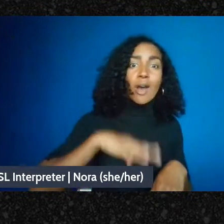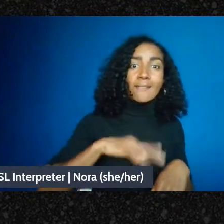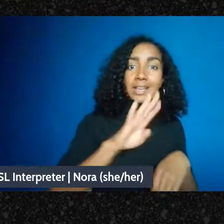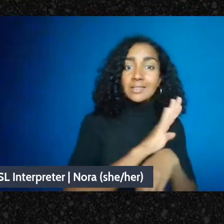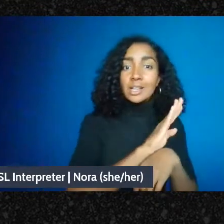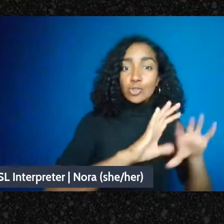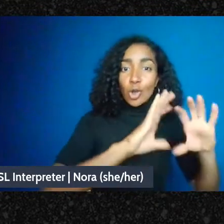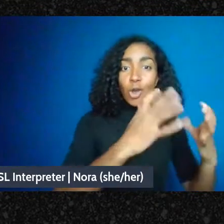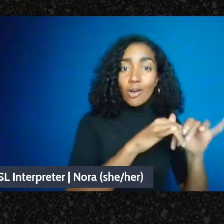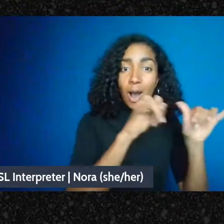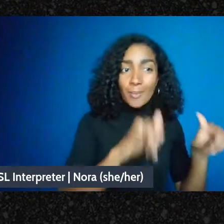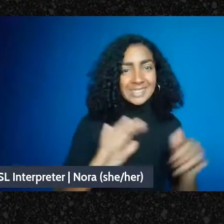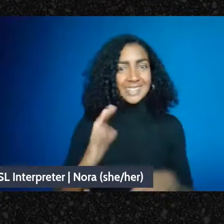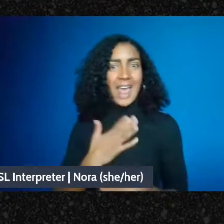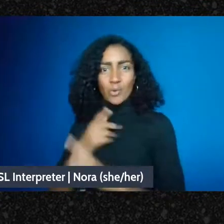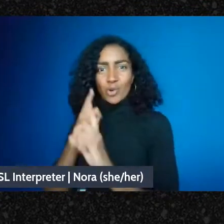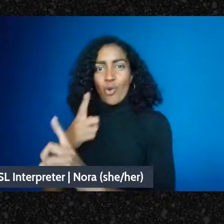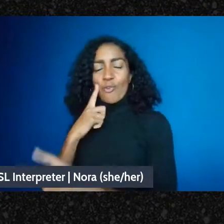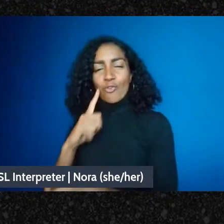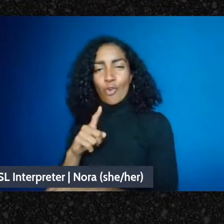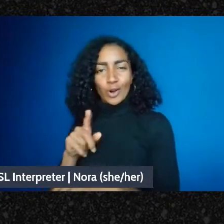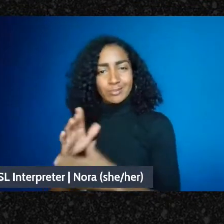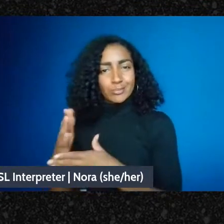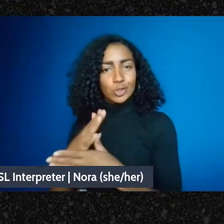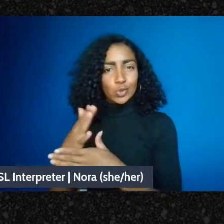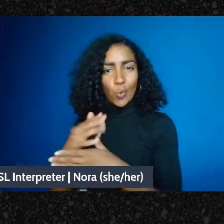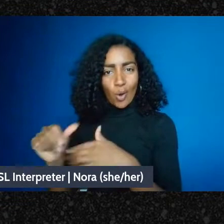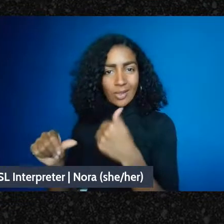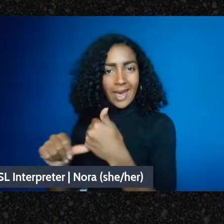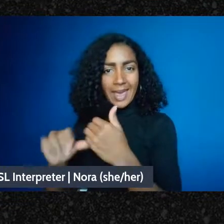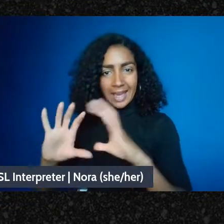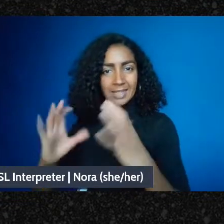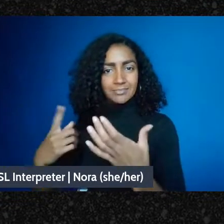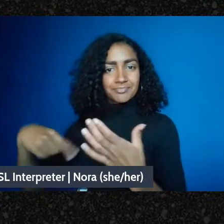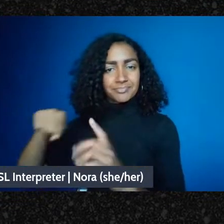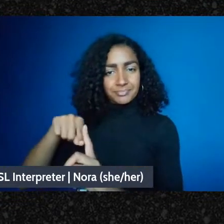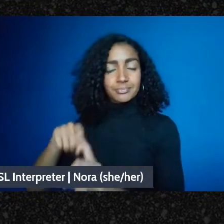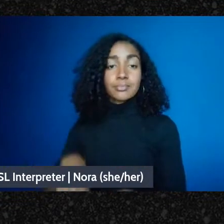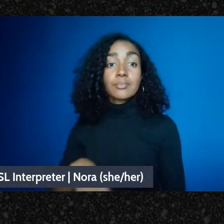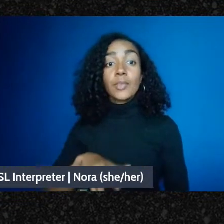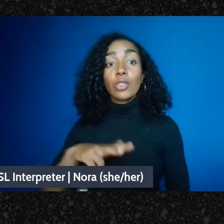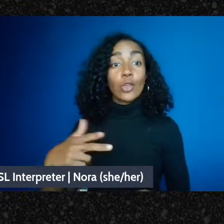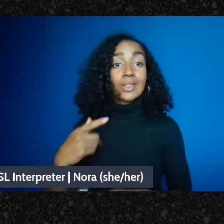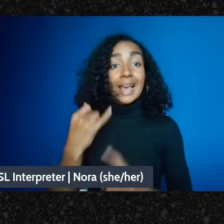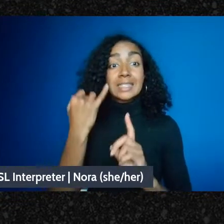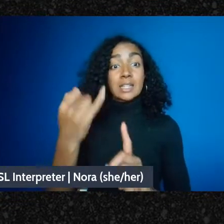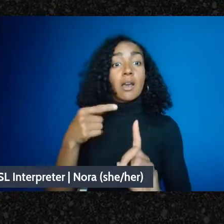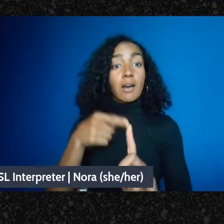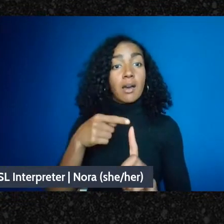trying to do with mutually third the idea of movement capture nonprofits can leech off of